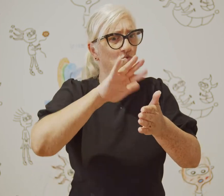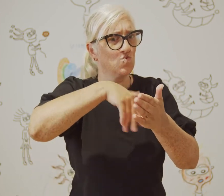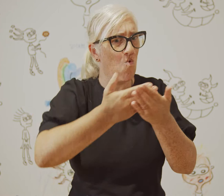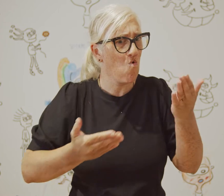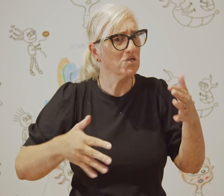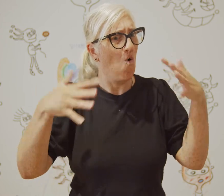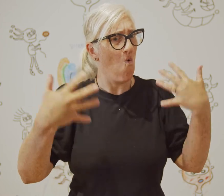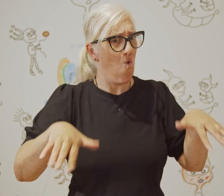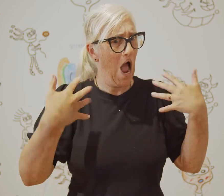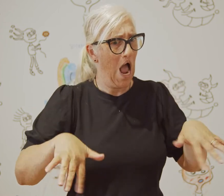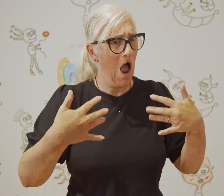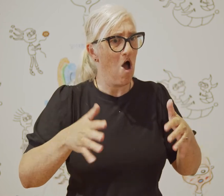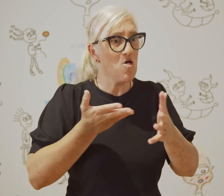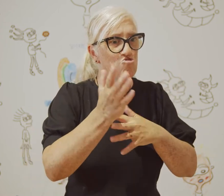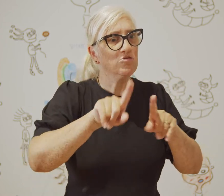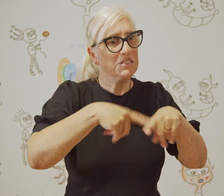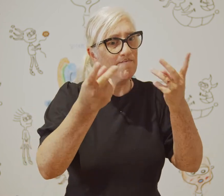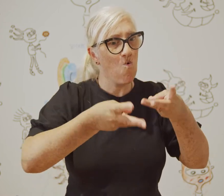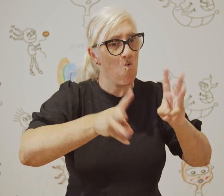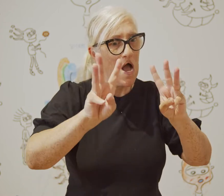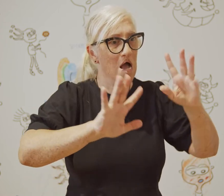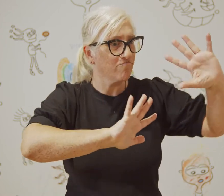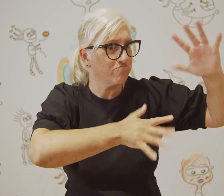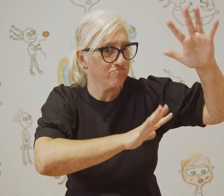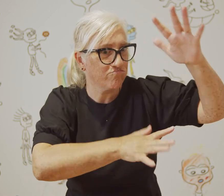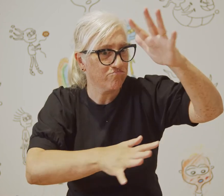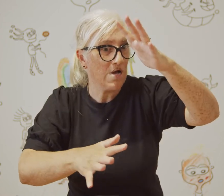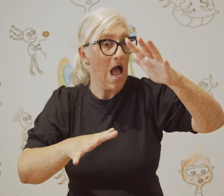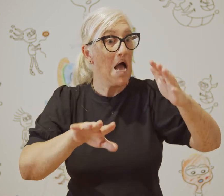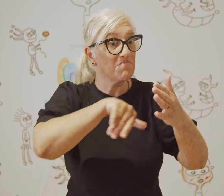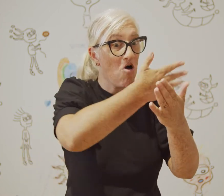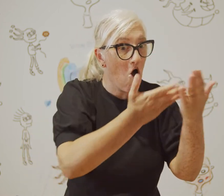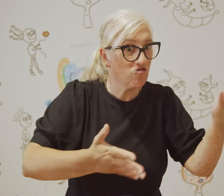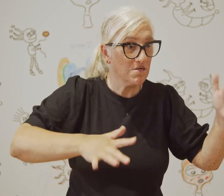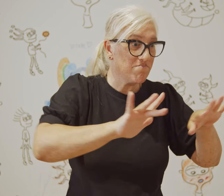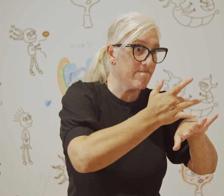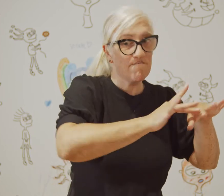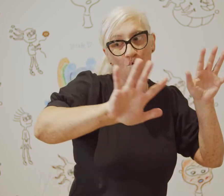They shared their stories through Auslan, through poetry